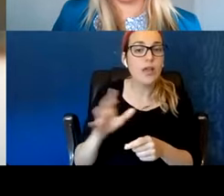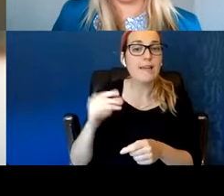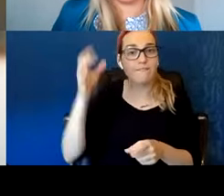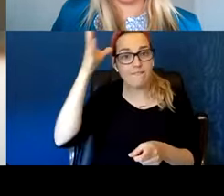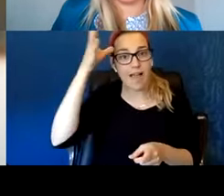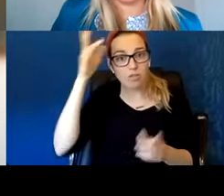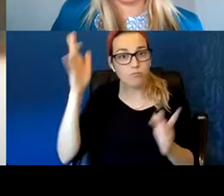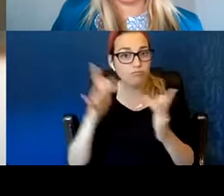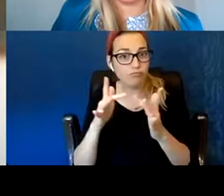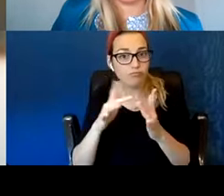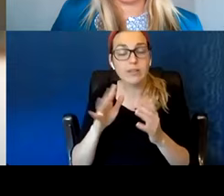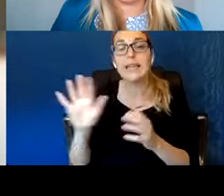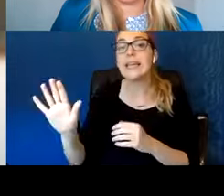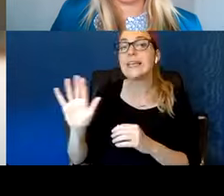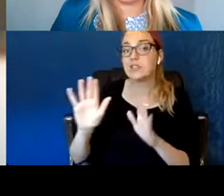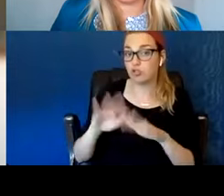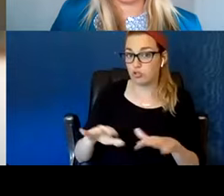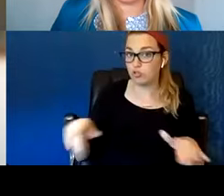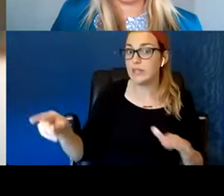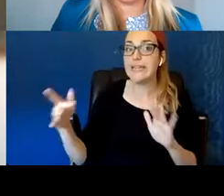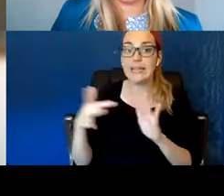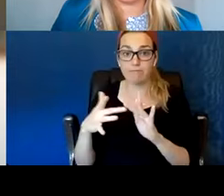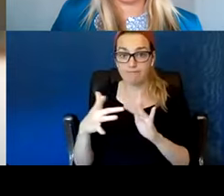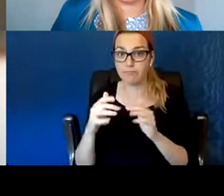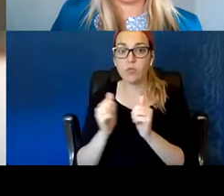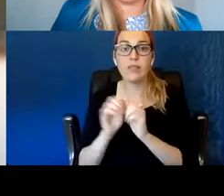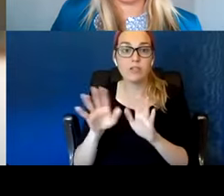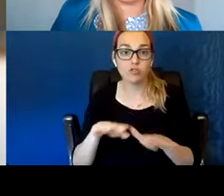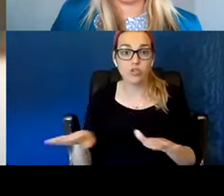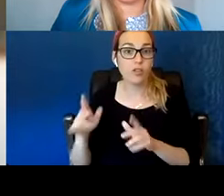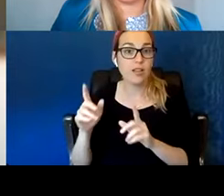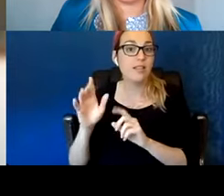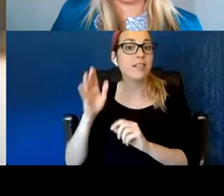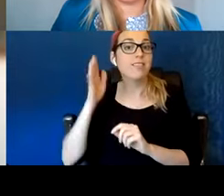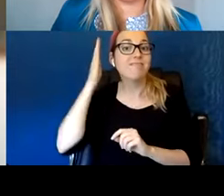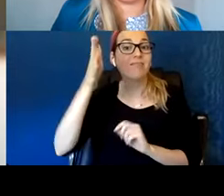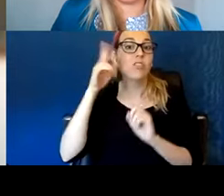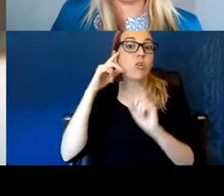with the ultimate goal of obtaining custody of his two young children.